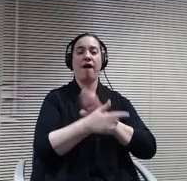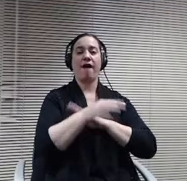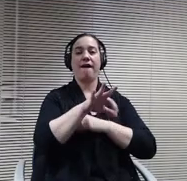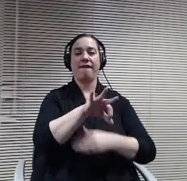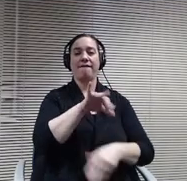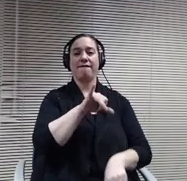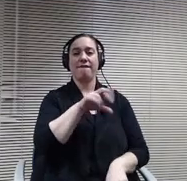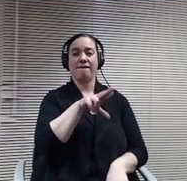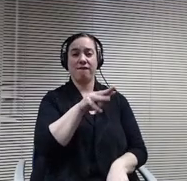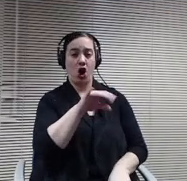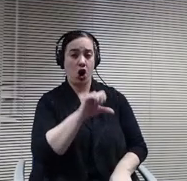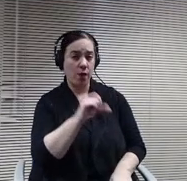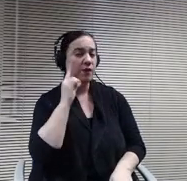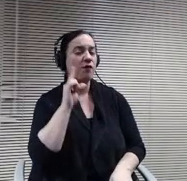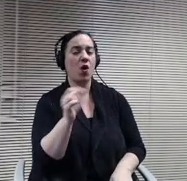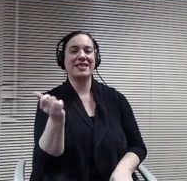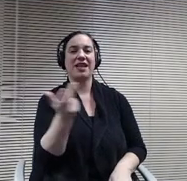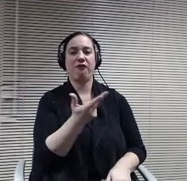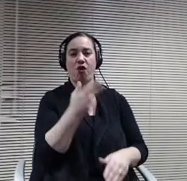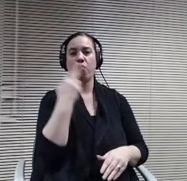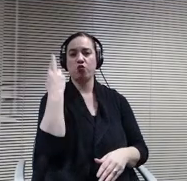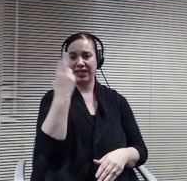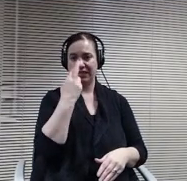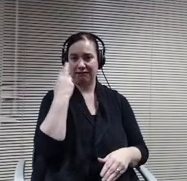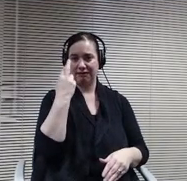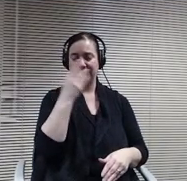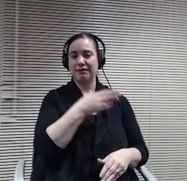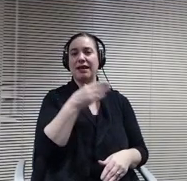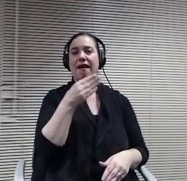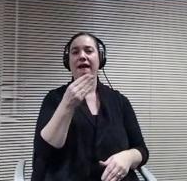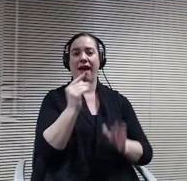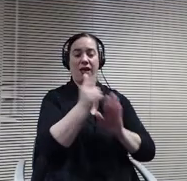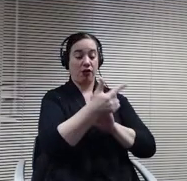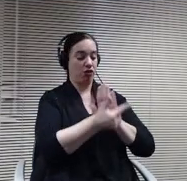And so the law firms that you're now using and would recommend